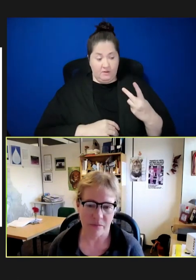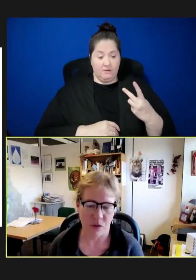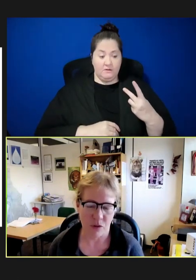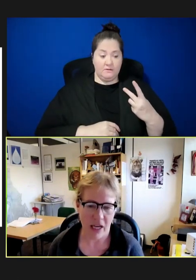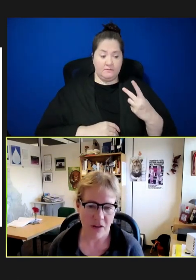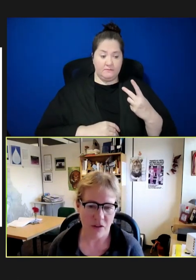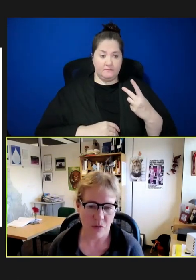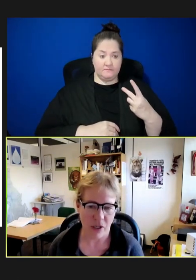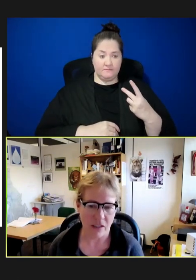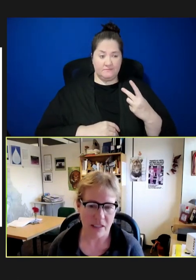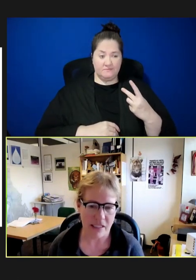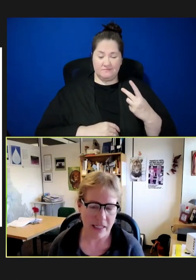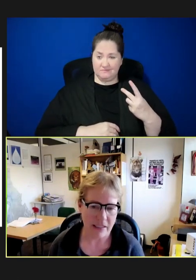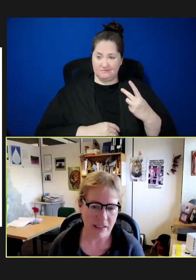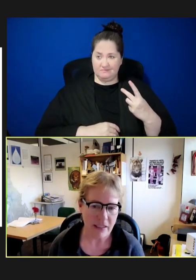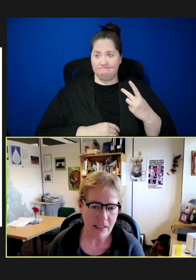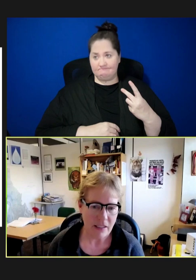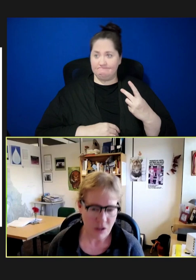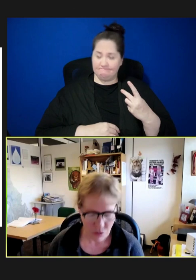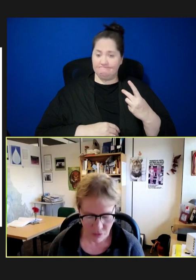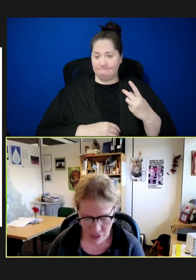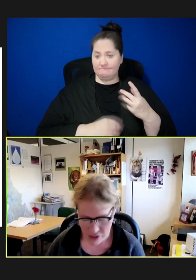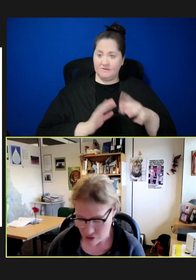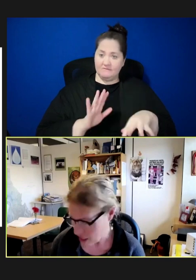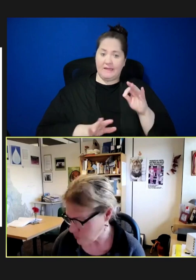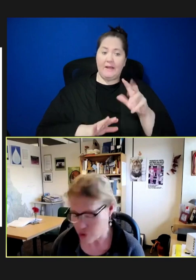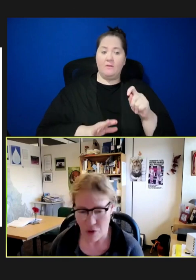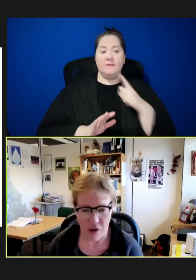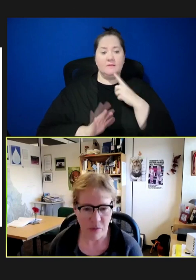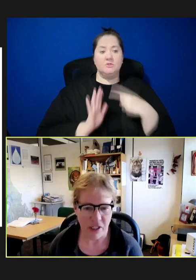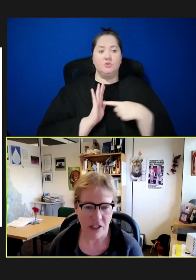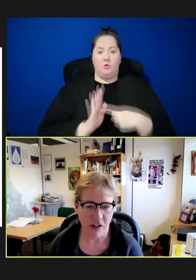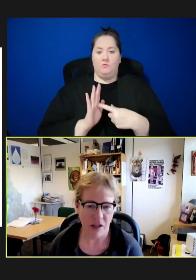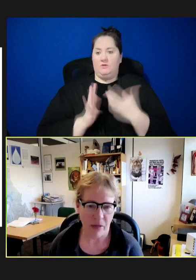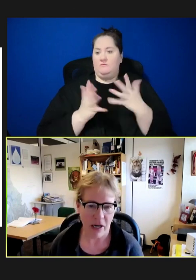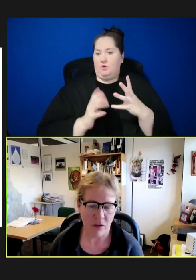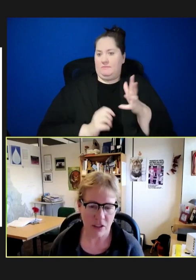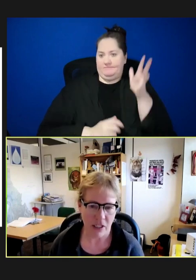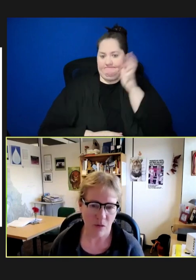you'll gather as well, is that this reflects a lot of what you've already been hearing about